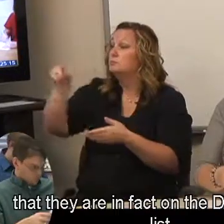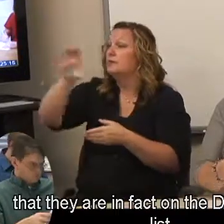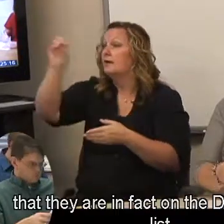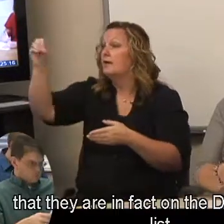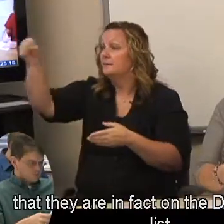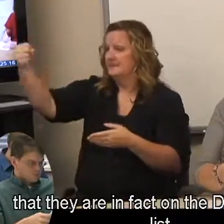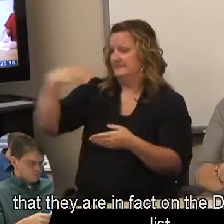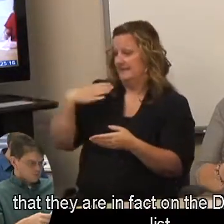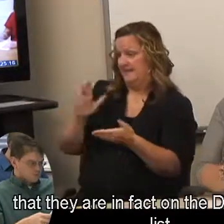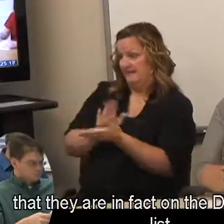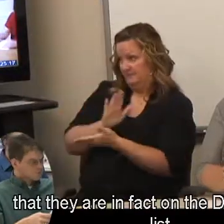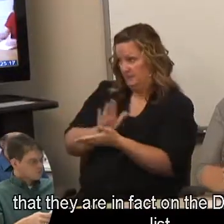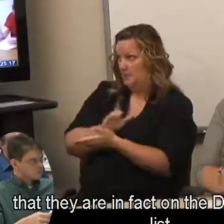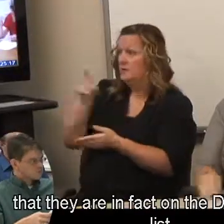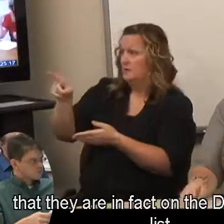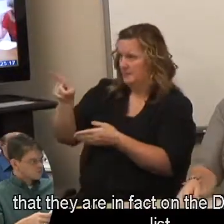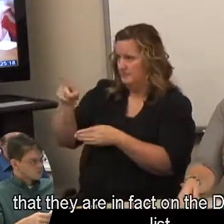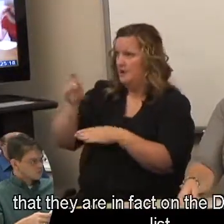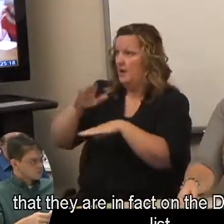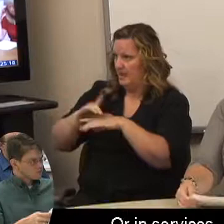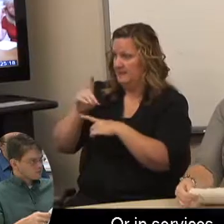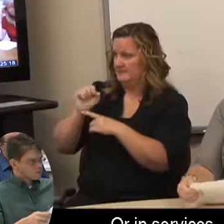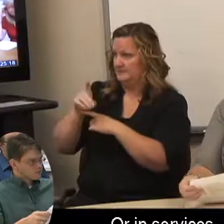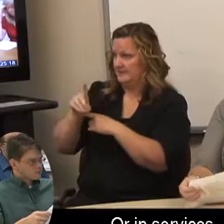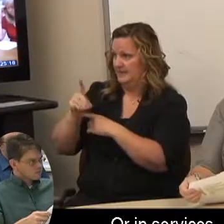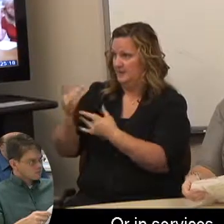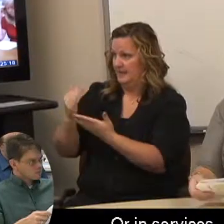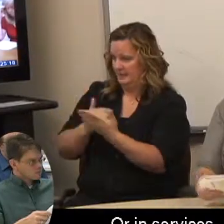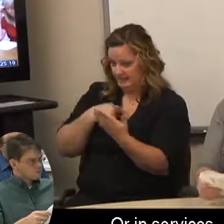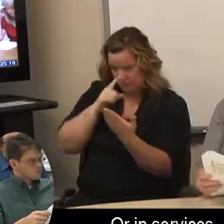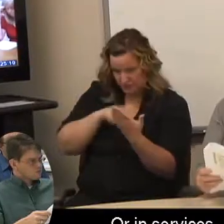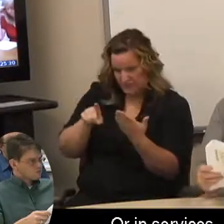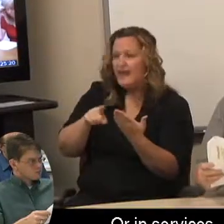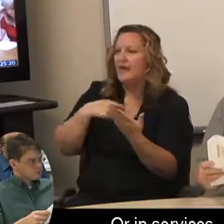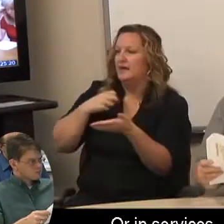that they are in fact on the DSPD waiting list. Or in services.